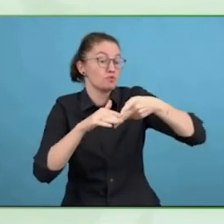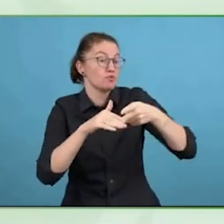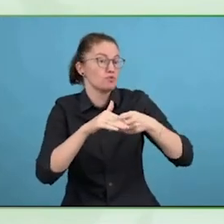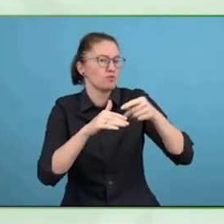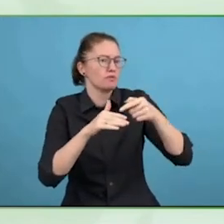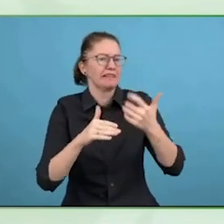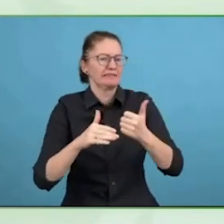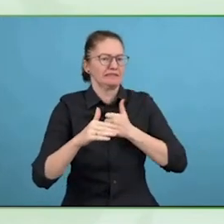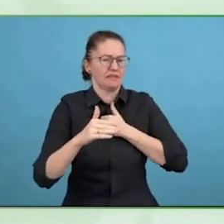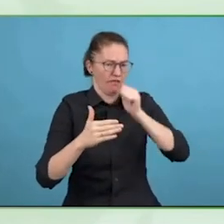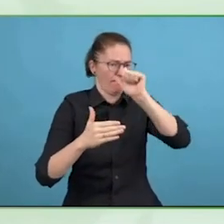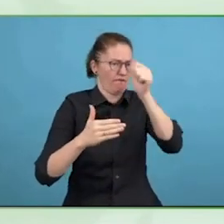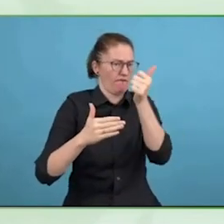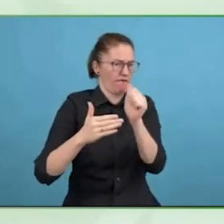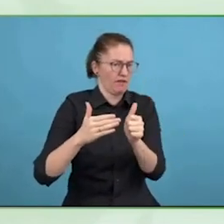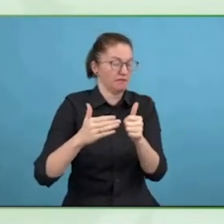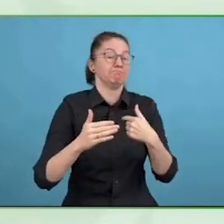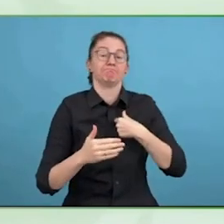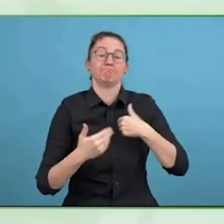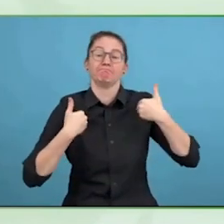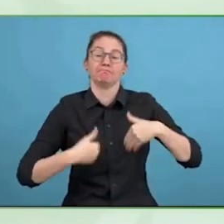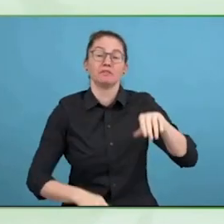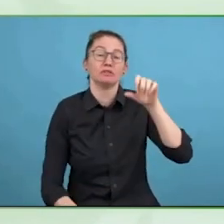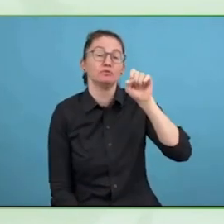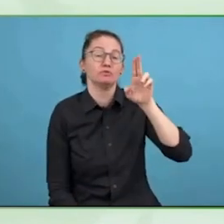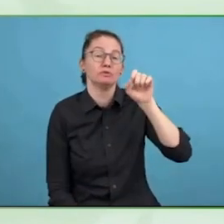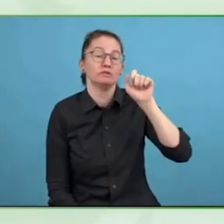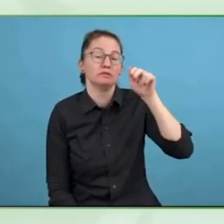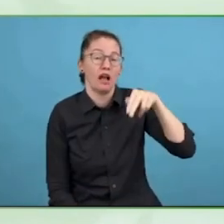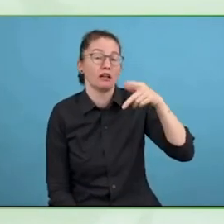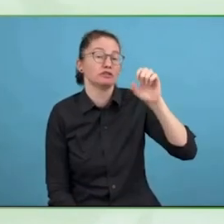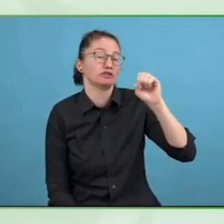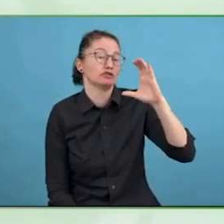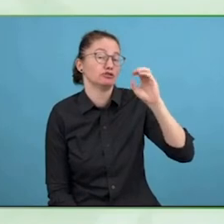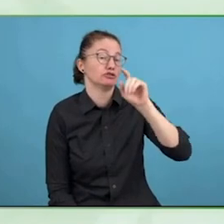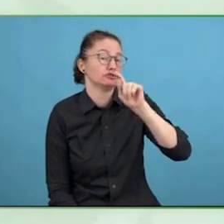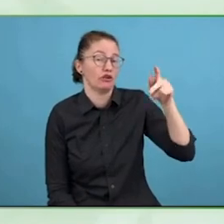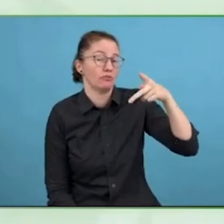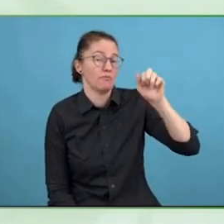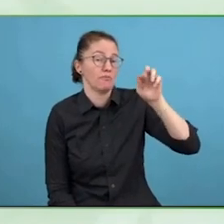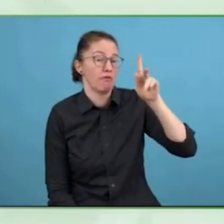Menze from the ILO global disability network and Neil